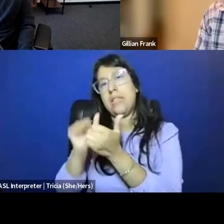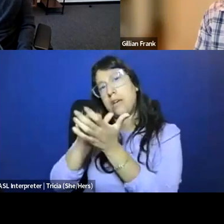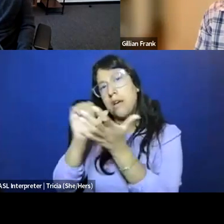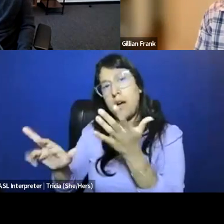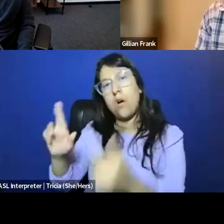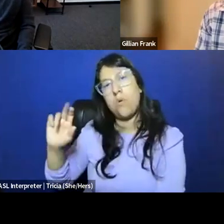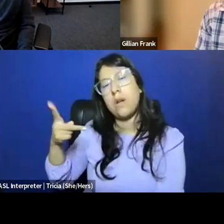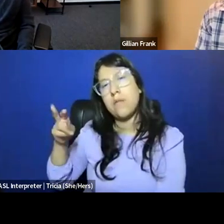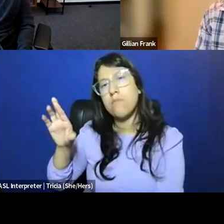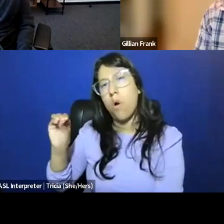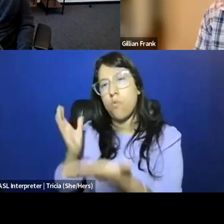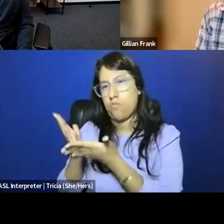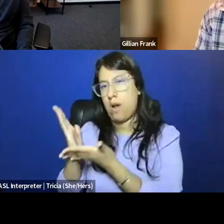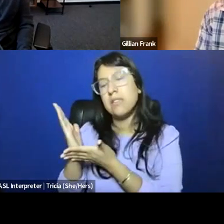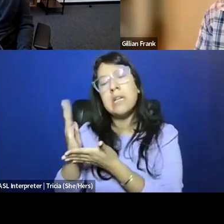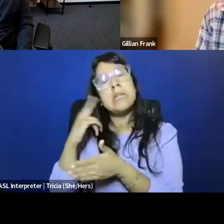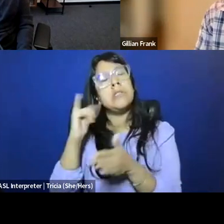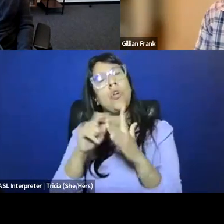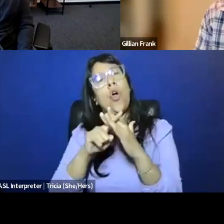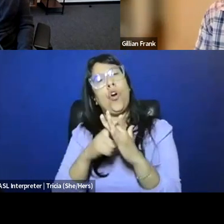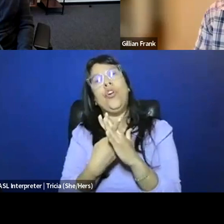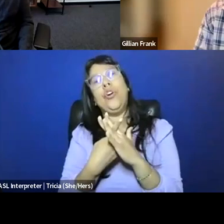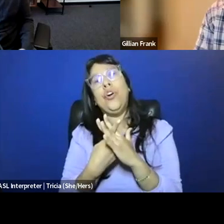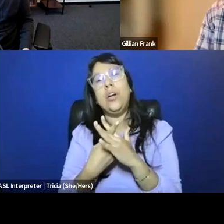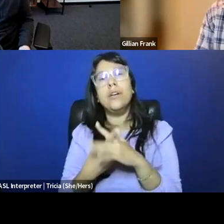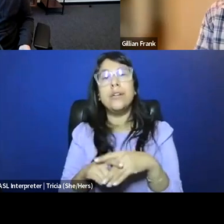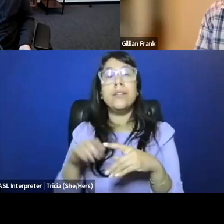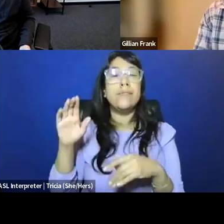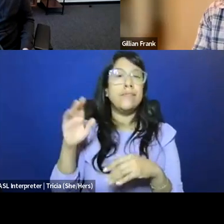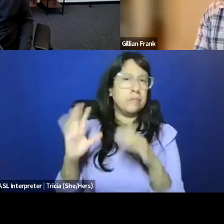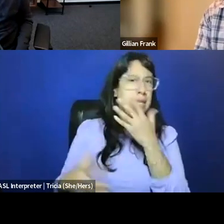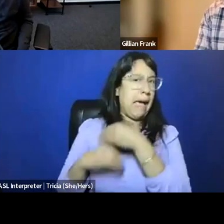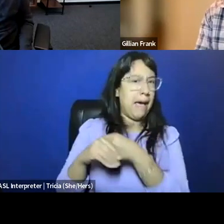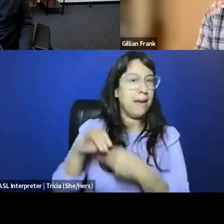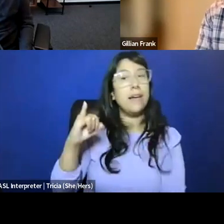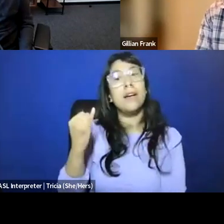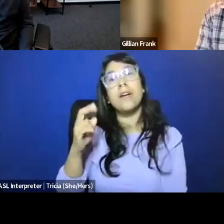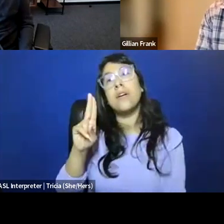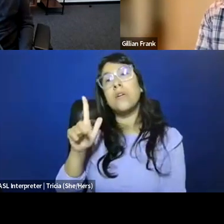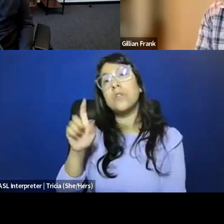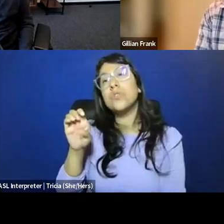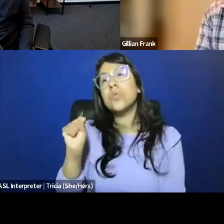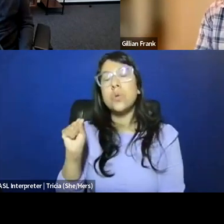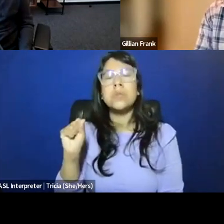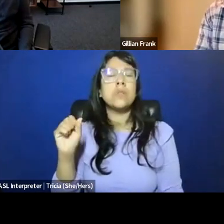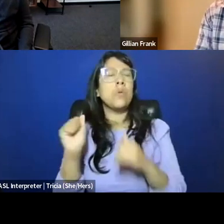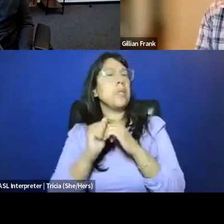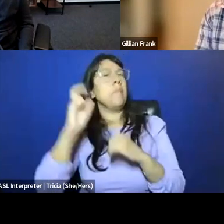but I think a starting point maybe, Well, to pick up on that, this is Jules, maybe on the political end too,